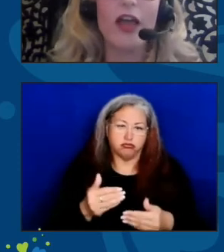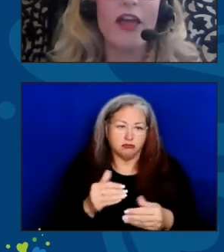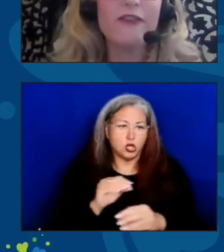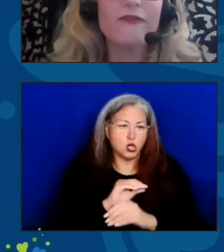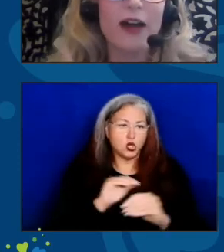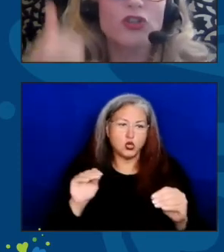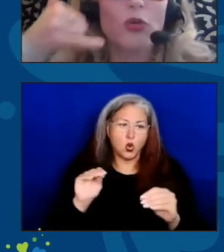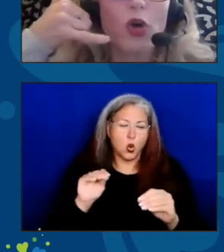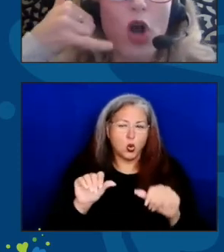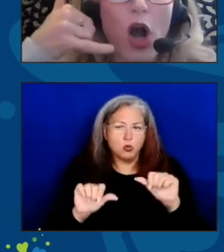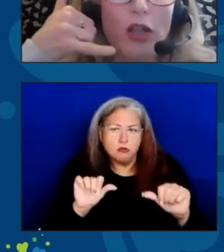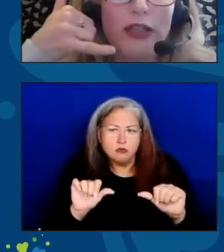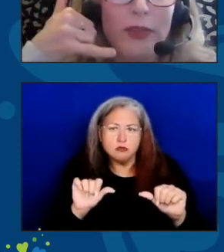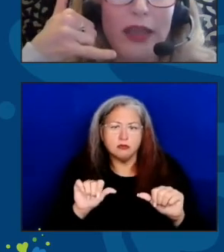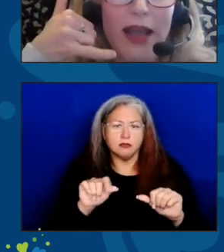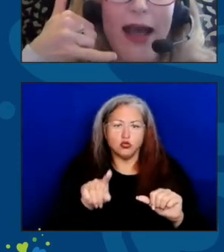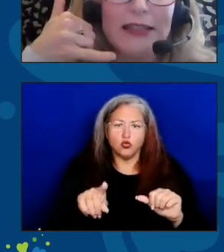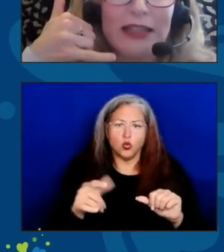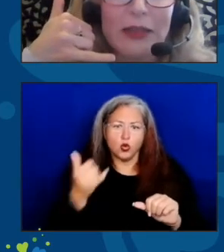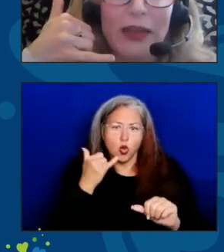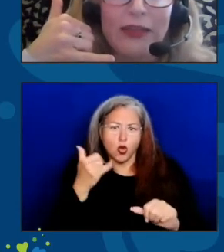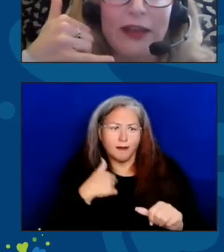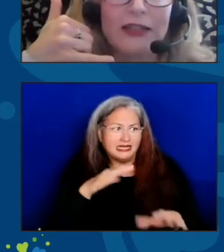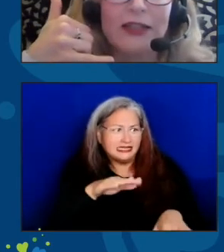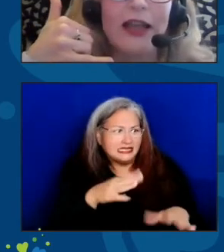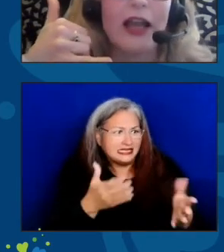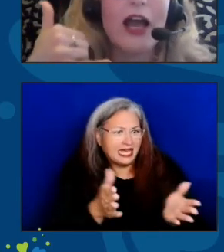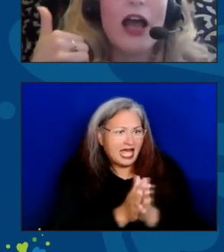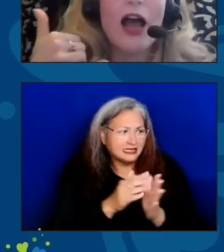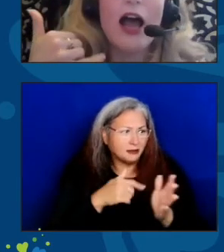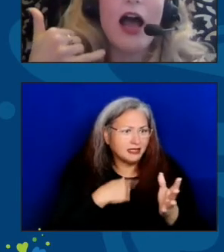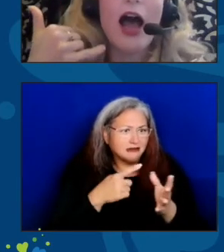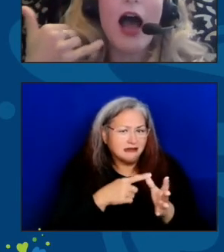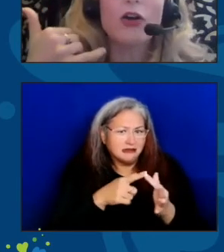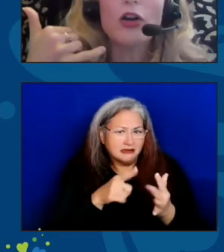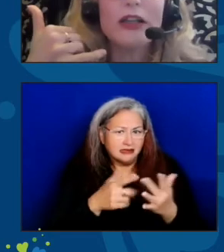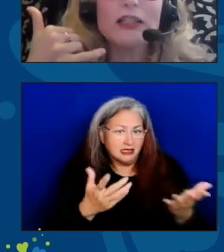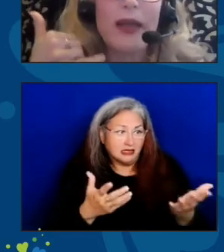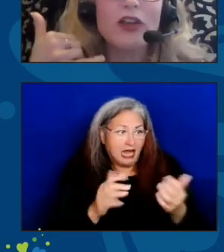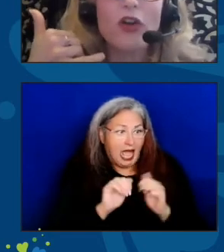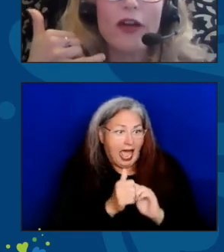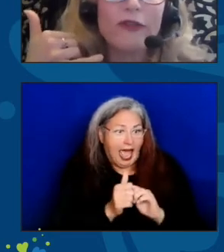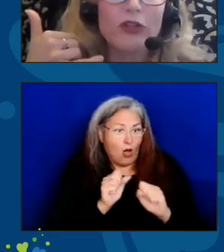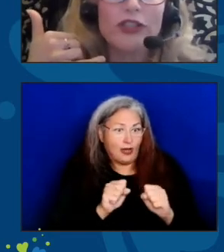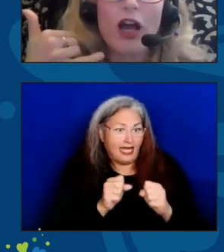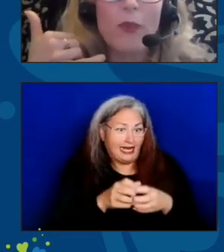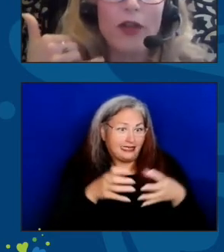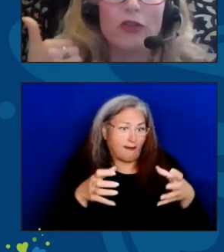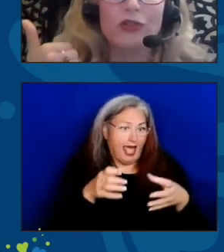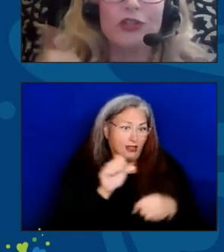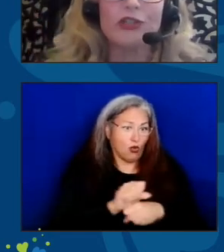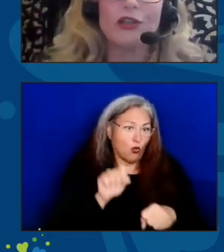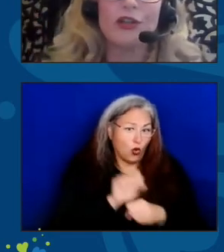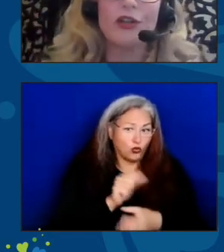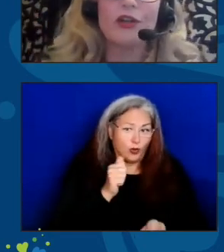In fact, you were calling me, asking me things like, how could we expand our efforts to help others